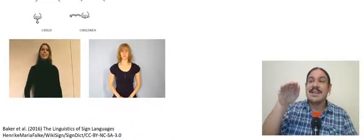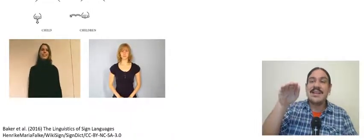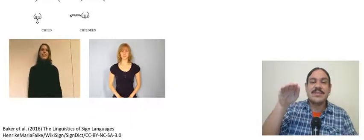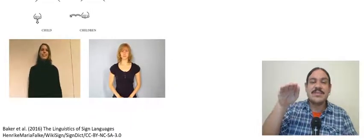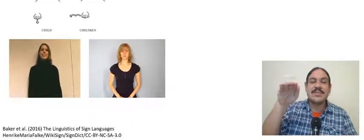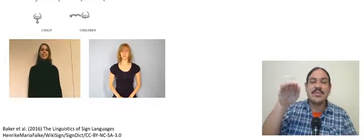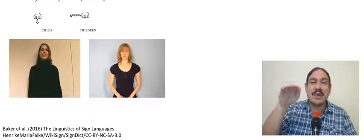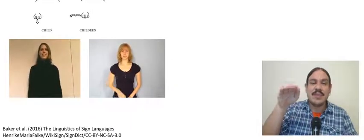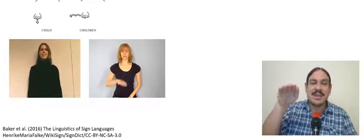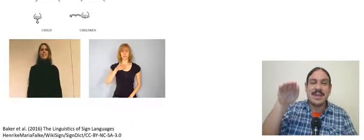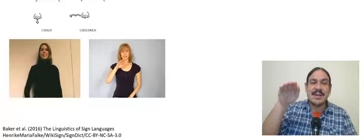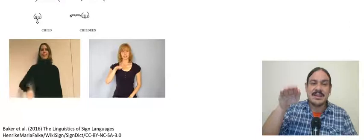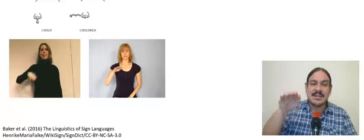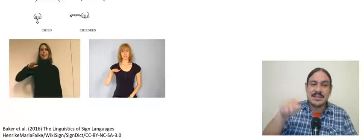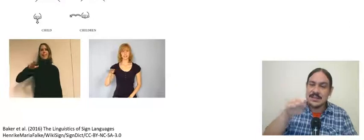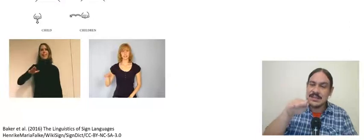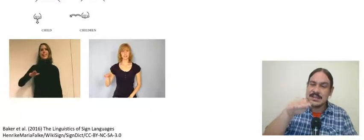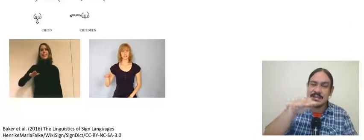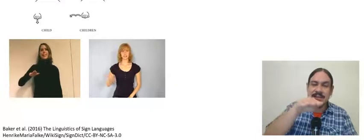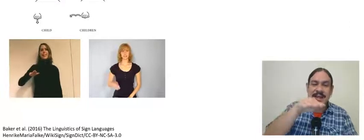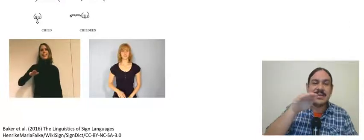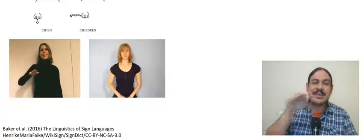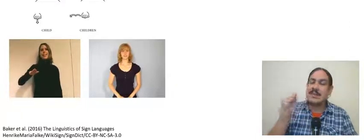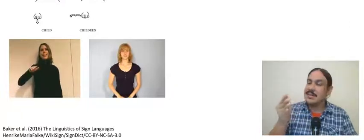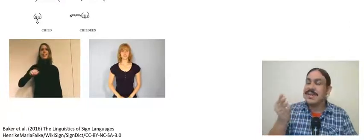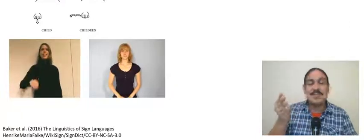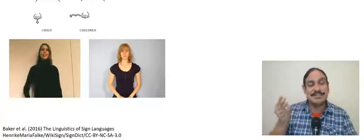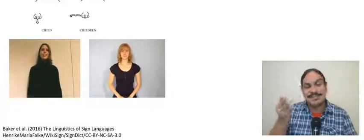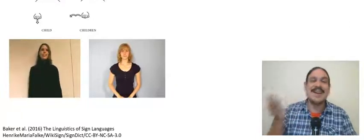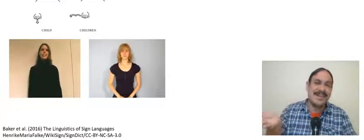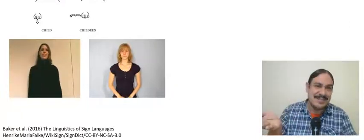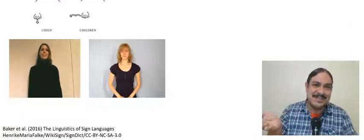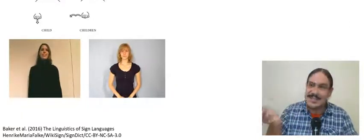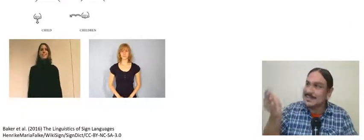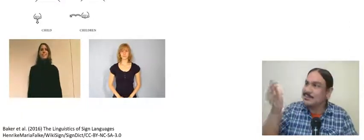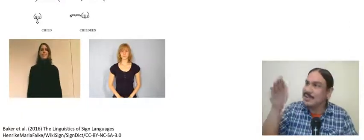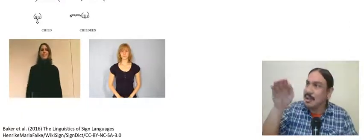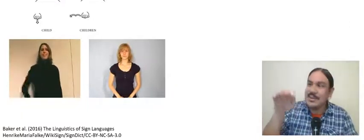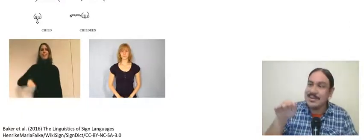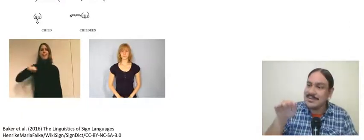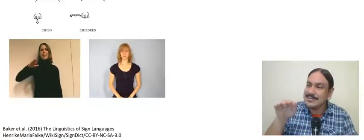partial reduplication of the sign 'child' where you duplicate a